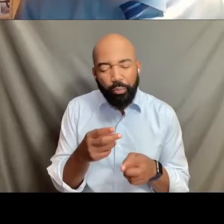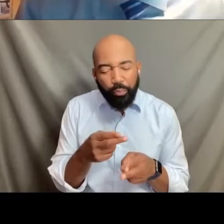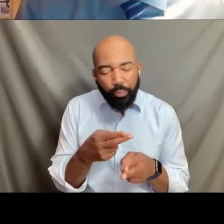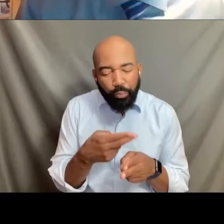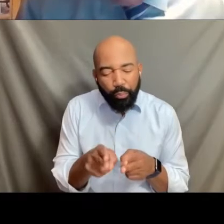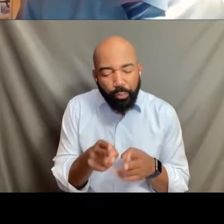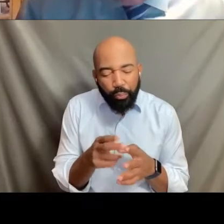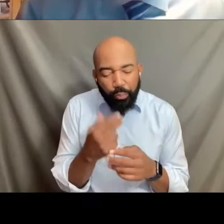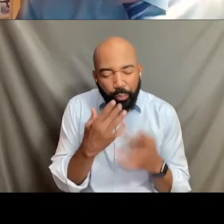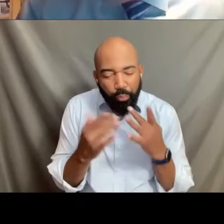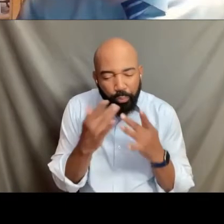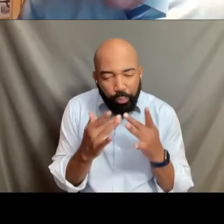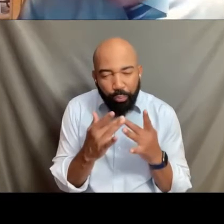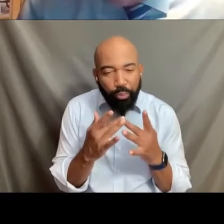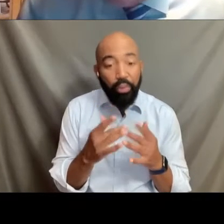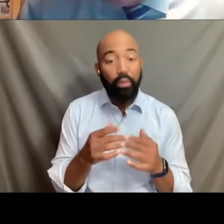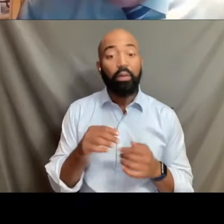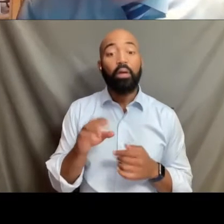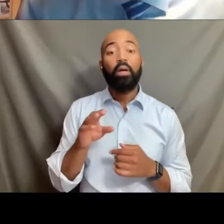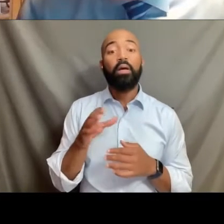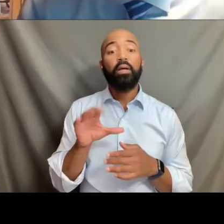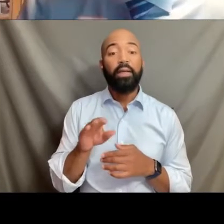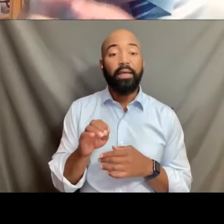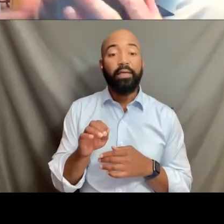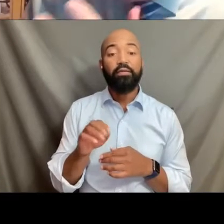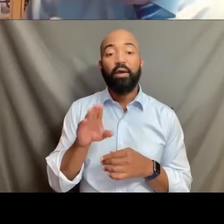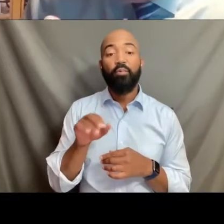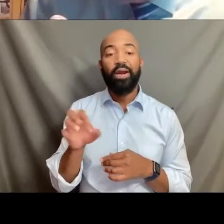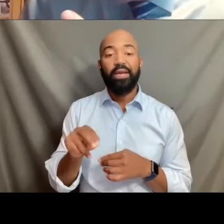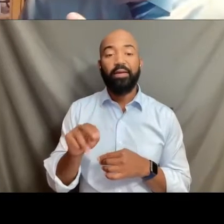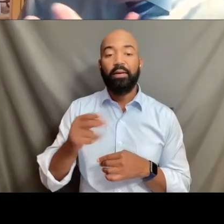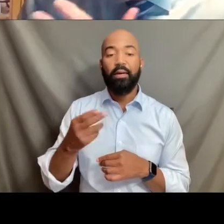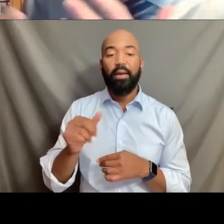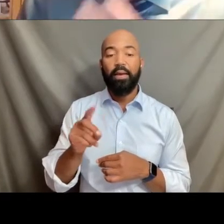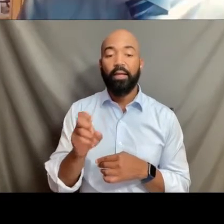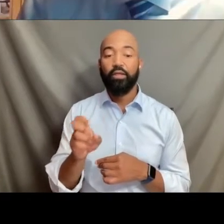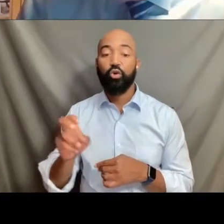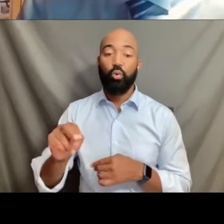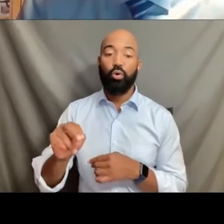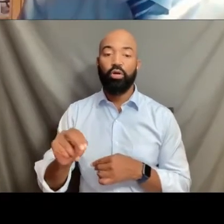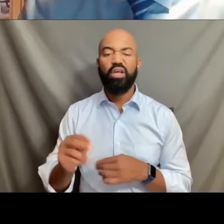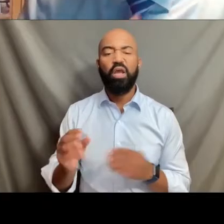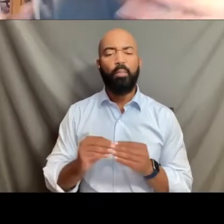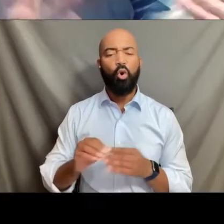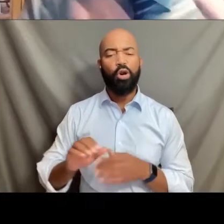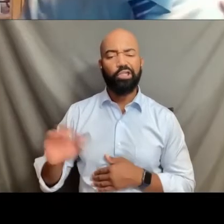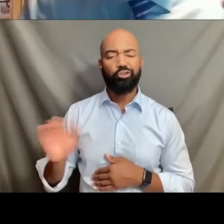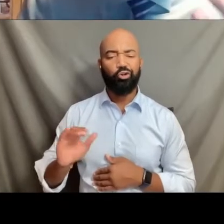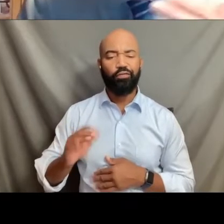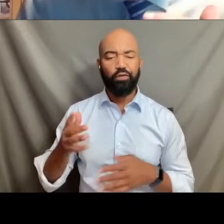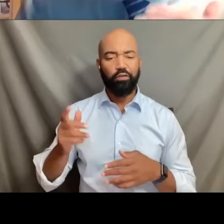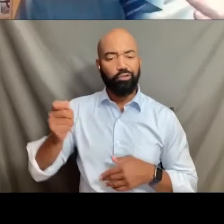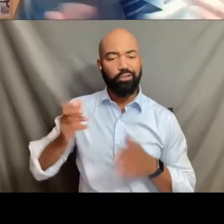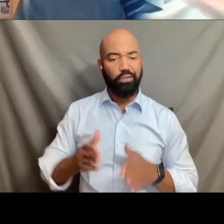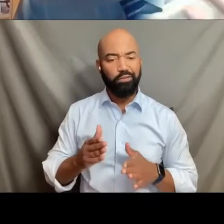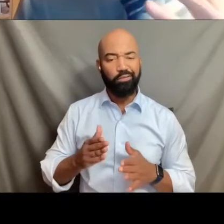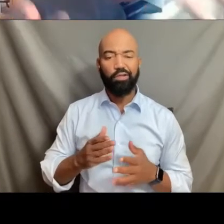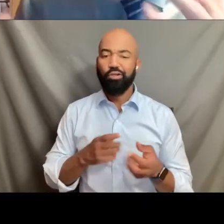a case written by Brian Hagedorn, who again, traditionally viewed as one of the more conservative justices, joins with the so-called liberals.